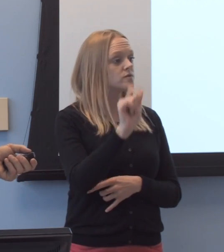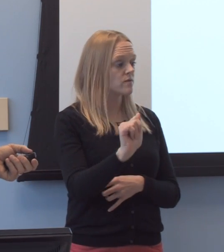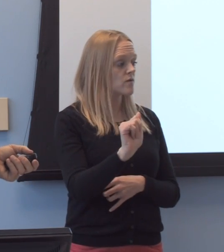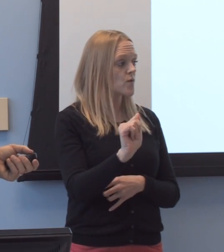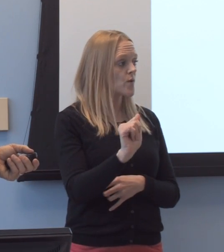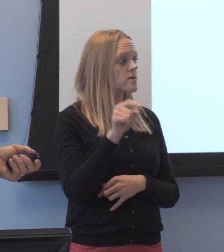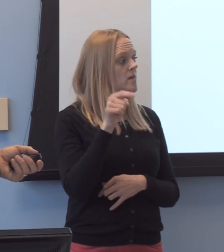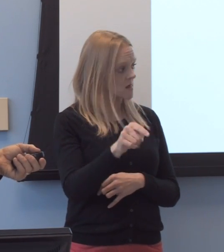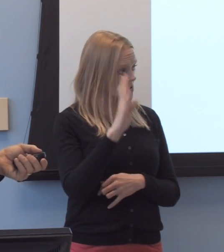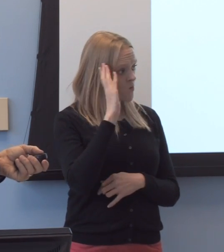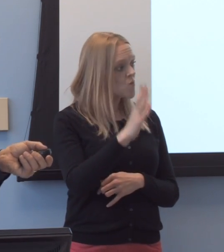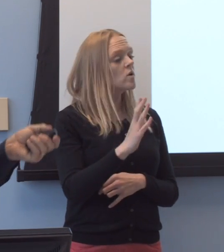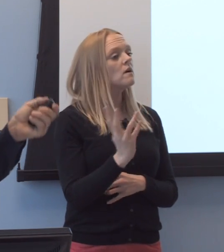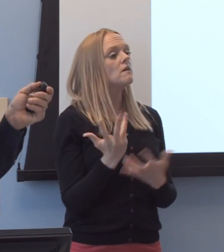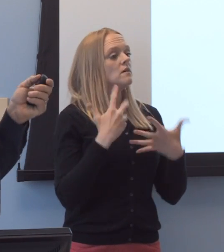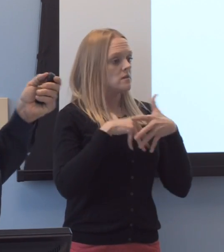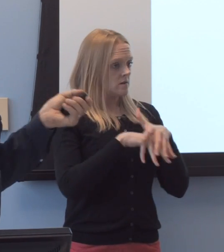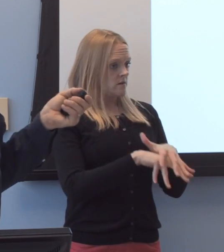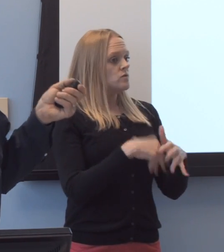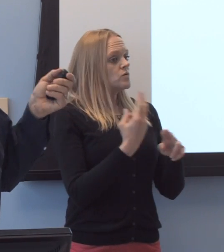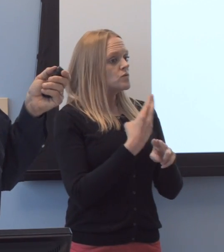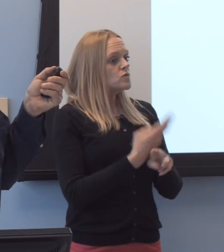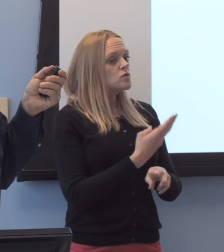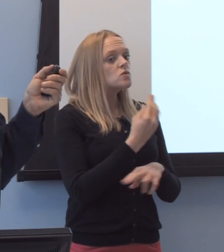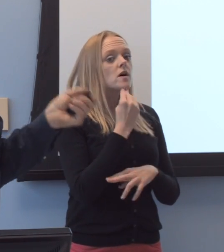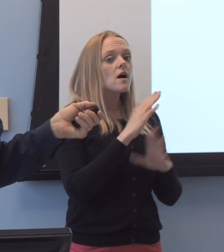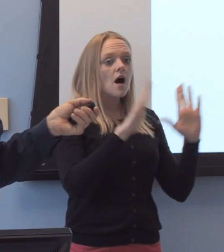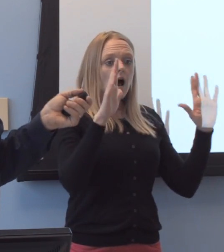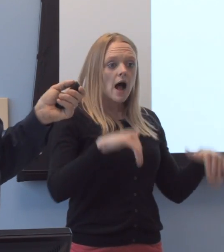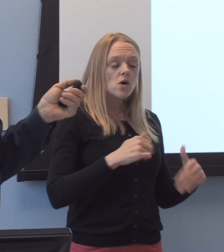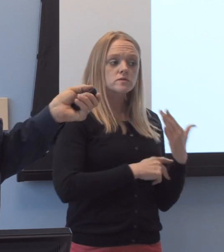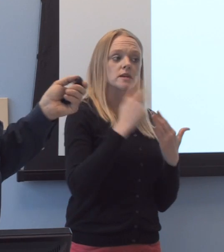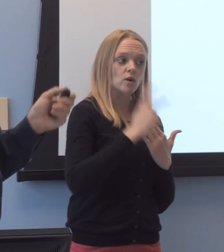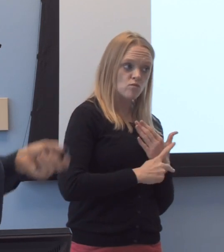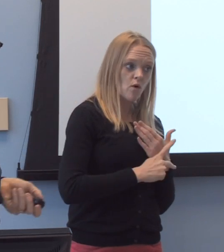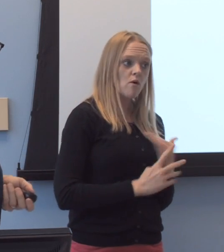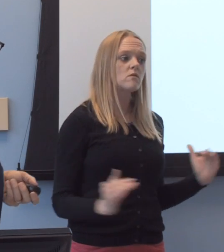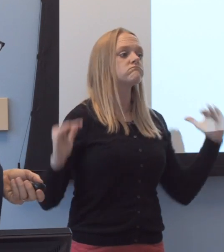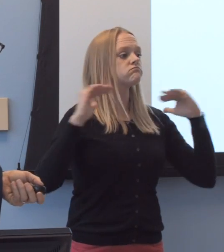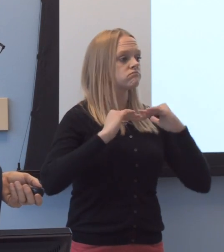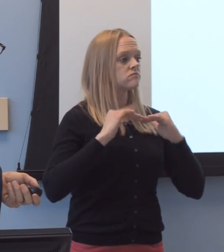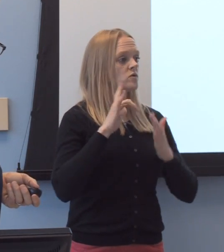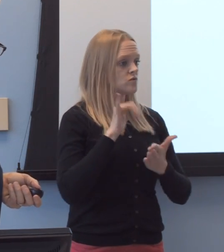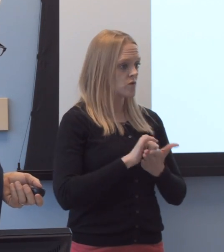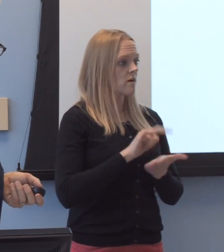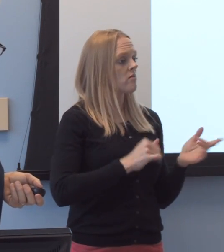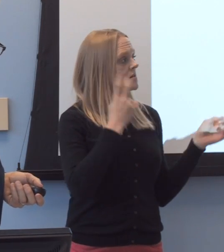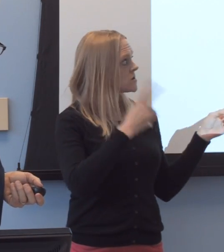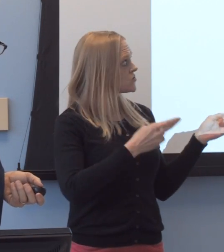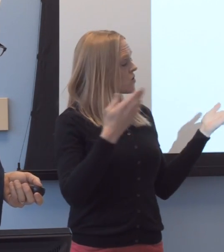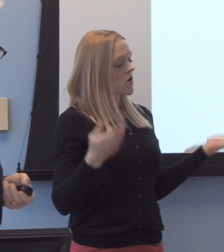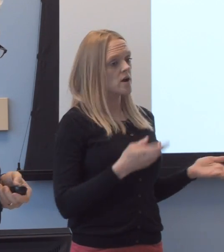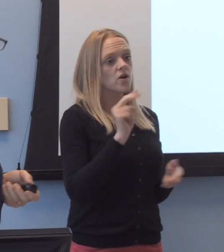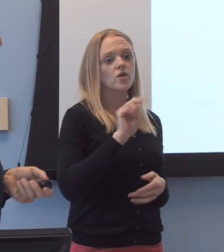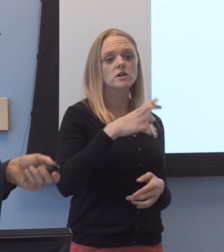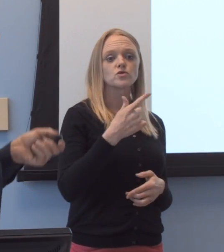and they are going to incorporate housing and programs equivalent to that which they witnessed in Nugent Hall,